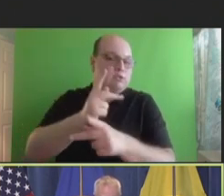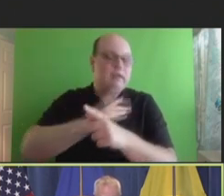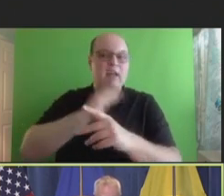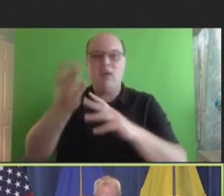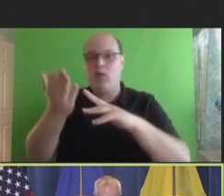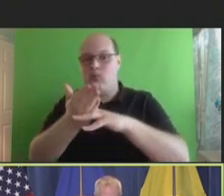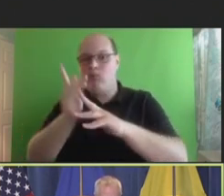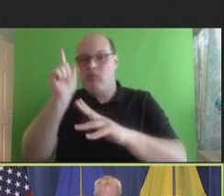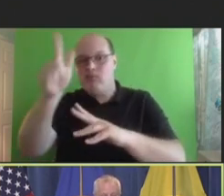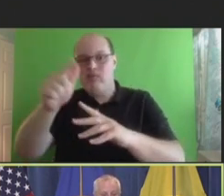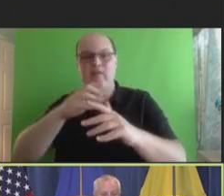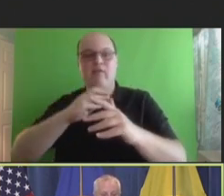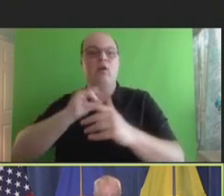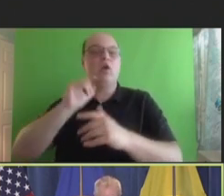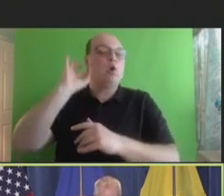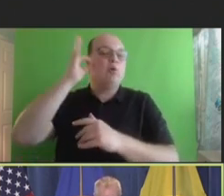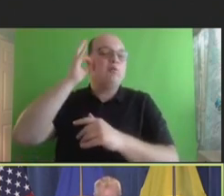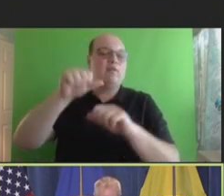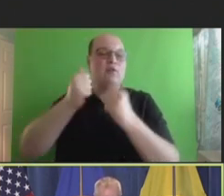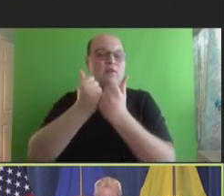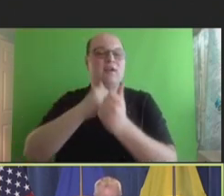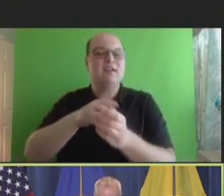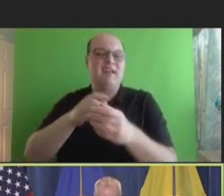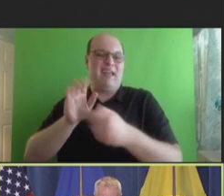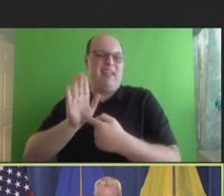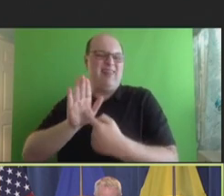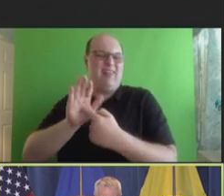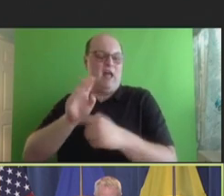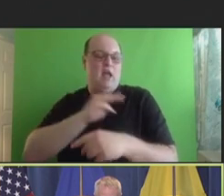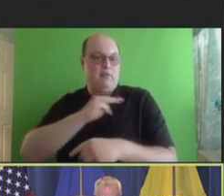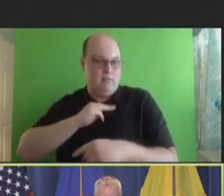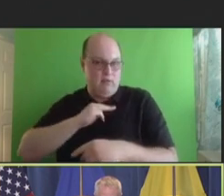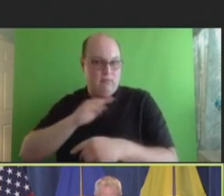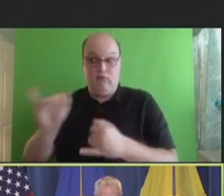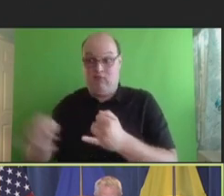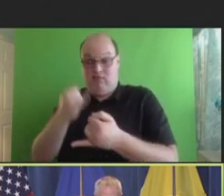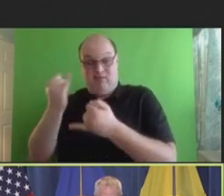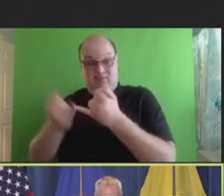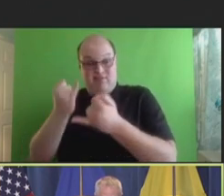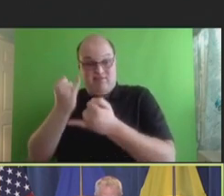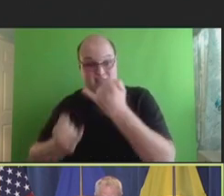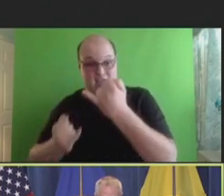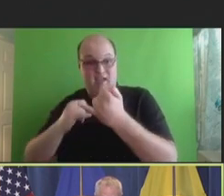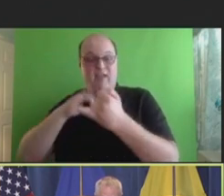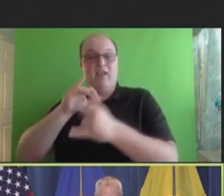federal agency and liaison members before a final panel on the Inflation Reduction Act.